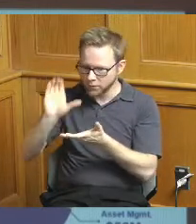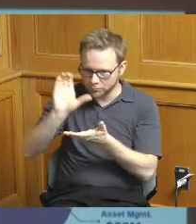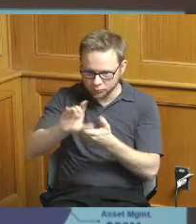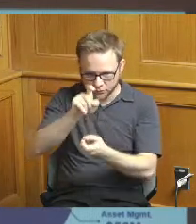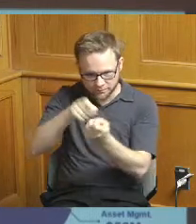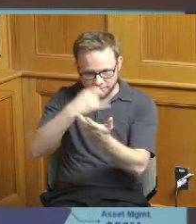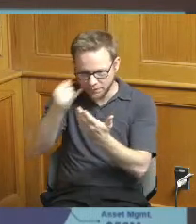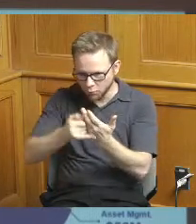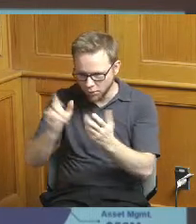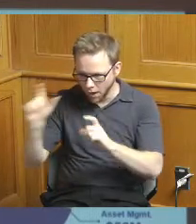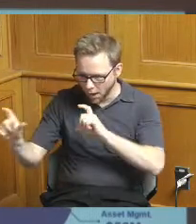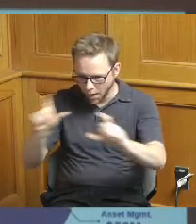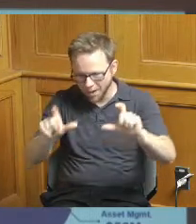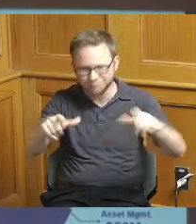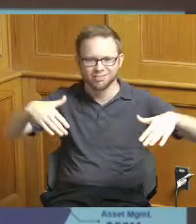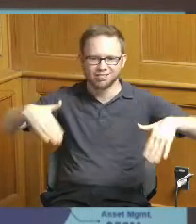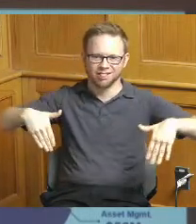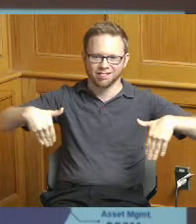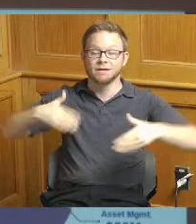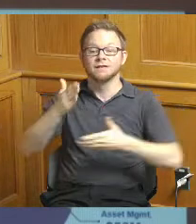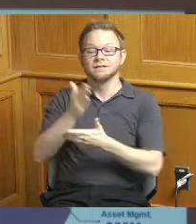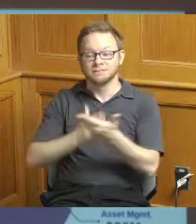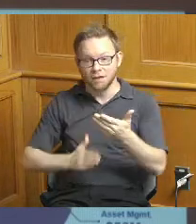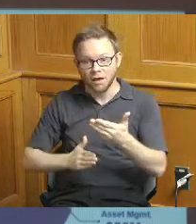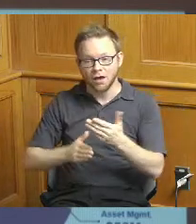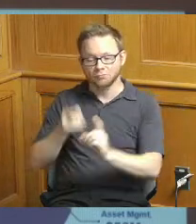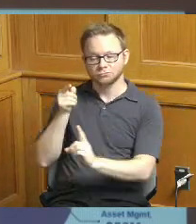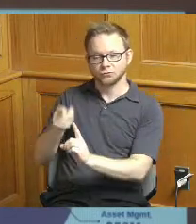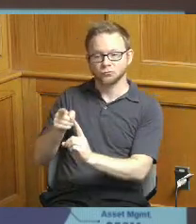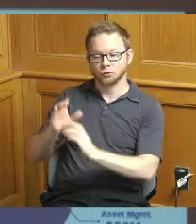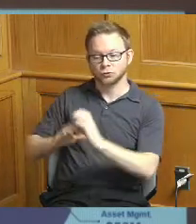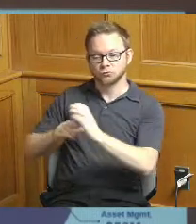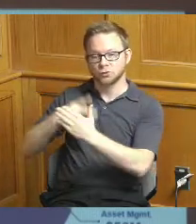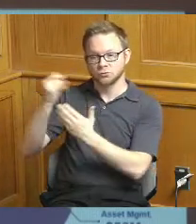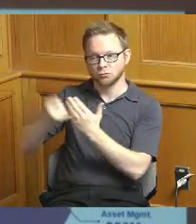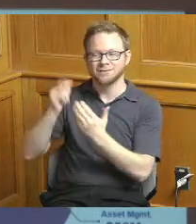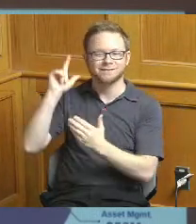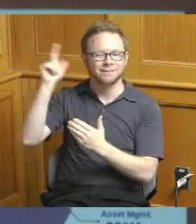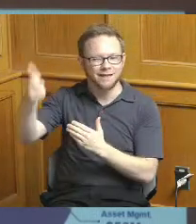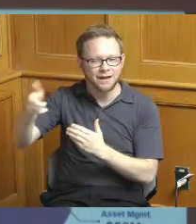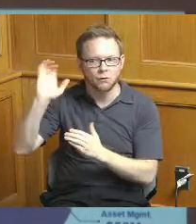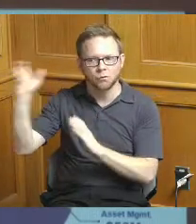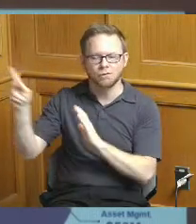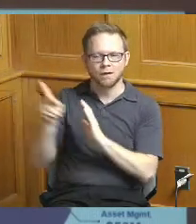are for construction projects that we come back to you for the approval and the appropriation at that